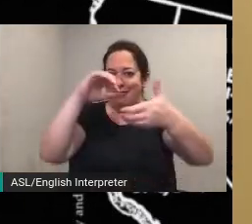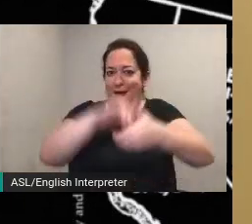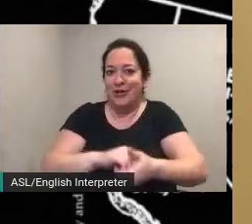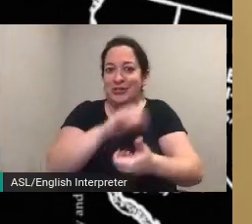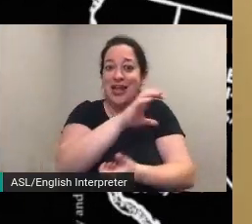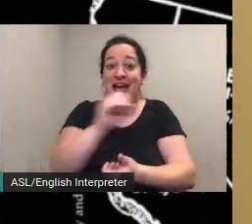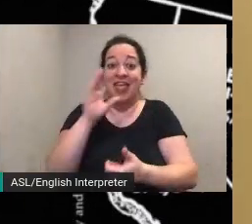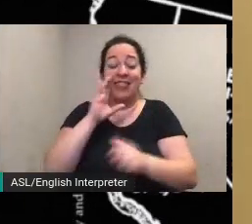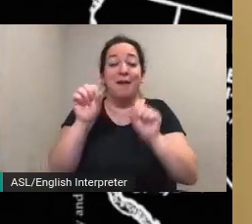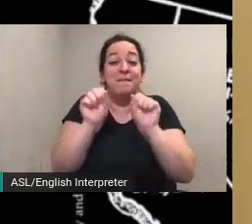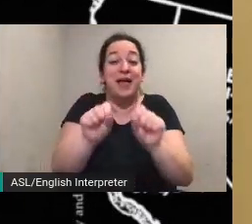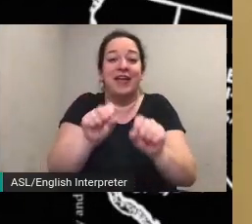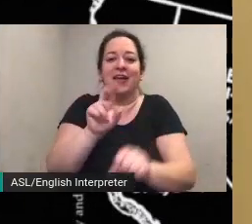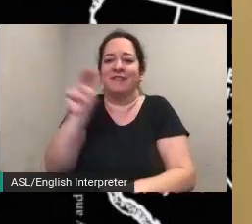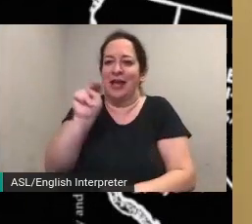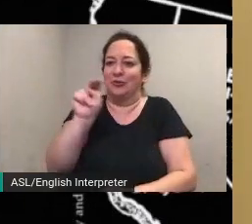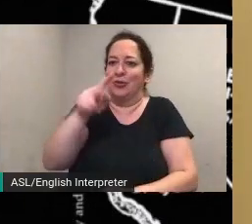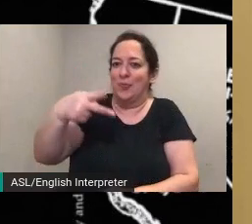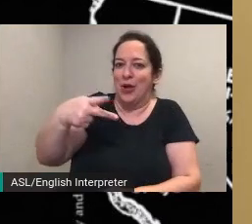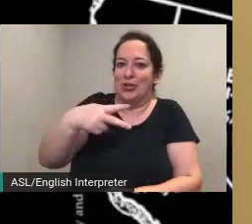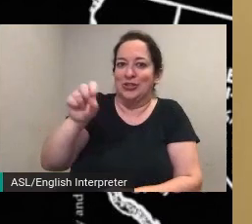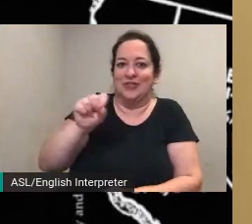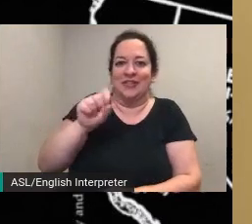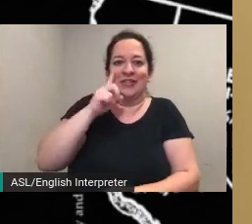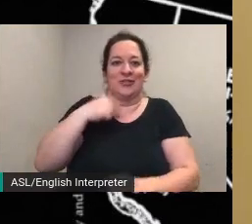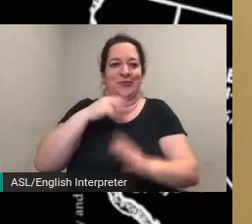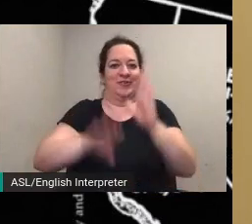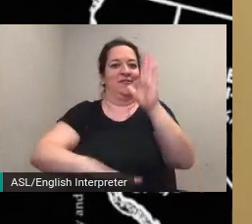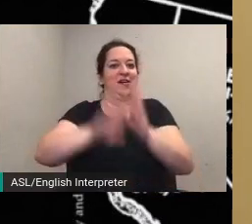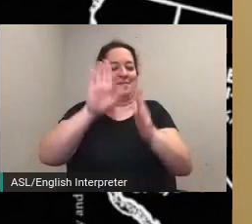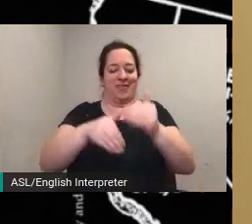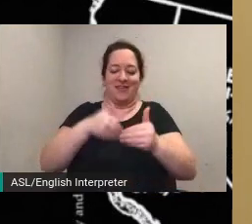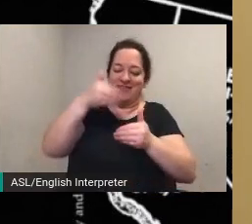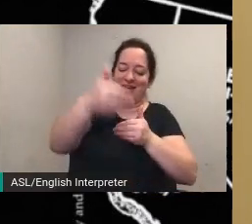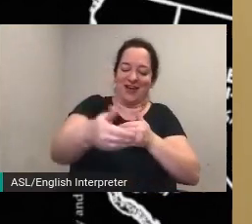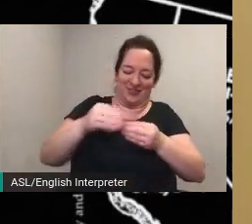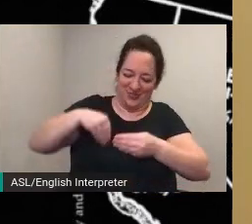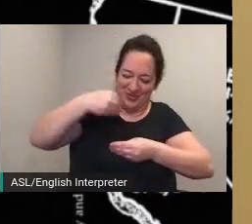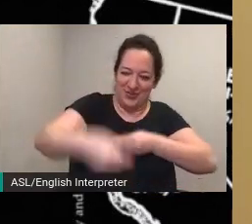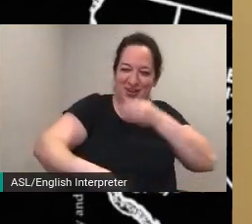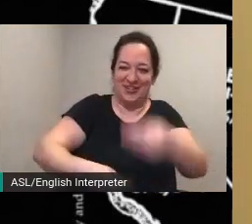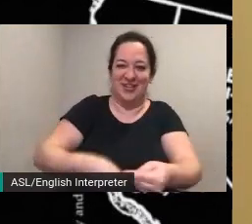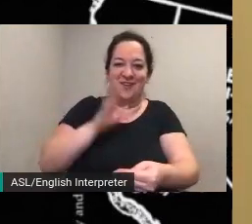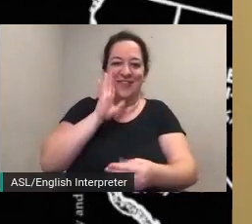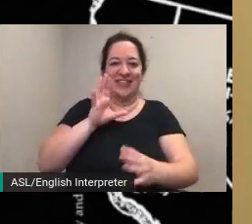to develop the next generation of the citizen scientists of the united states